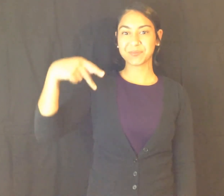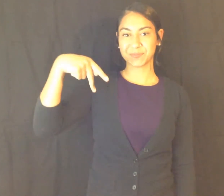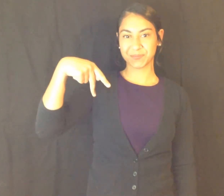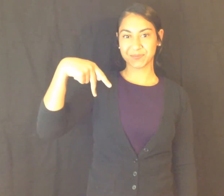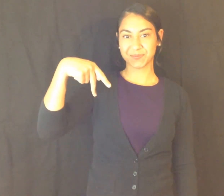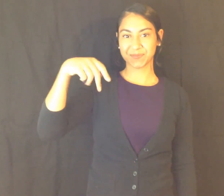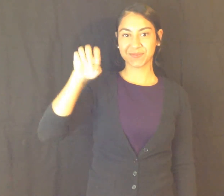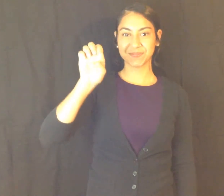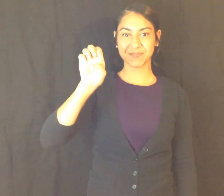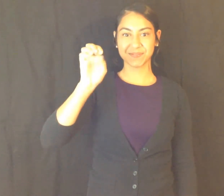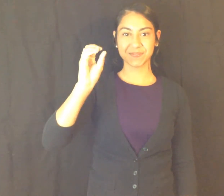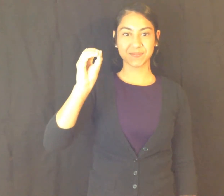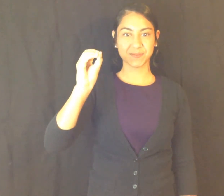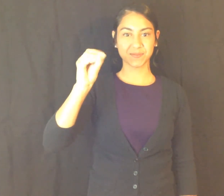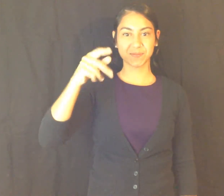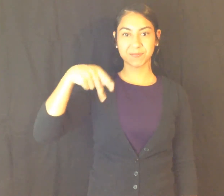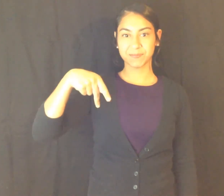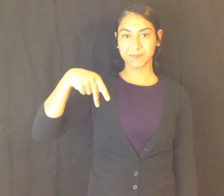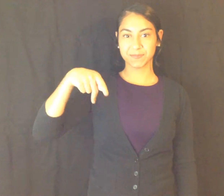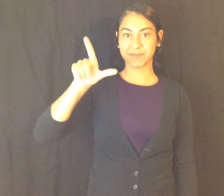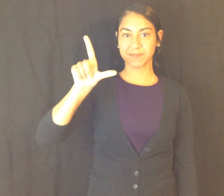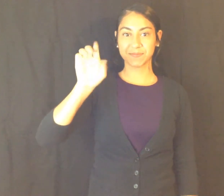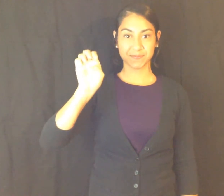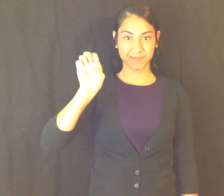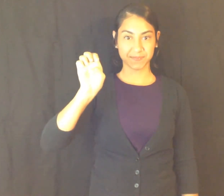P E O P L E